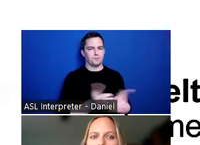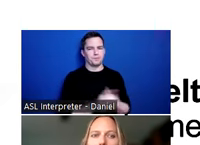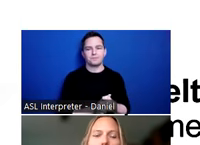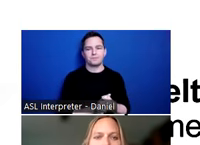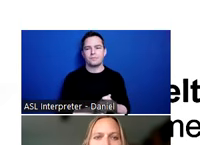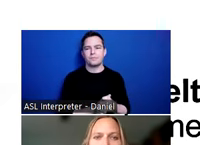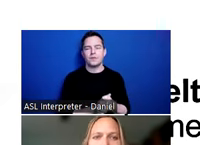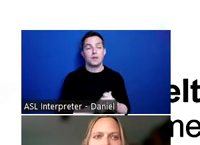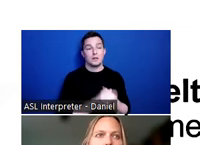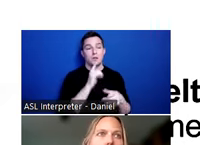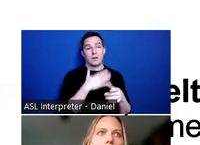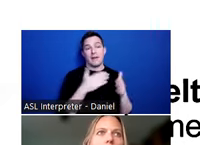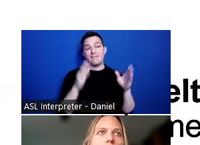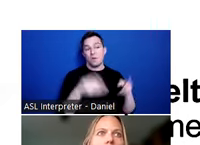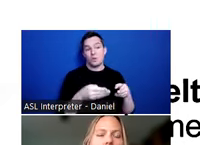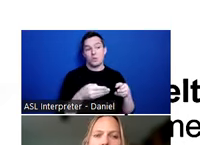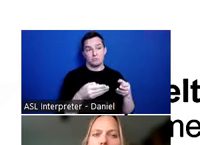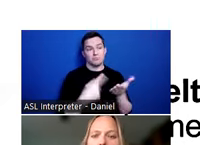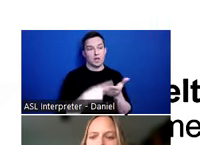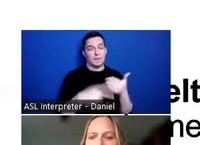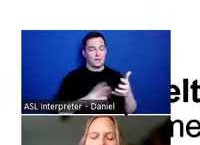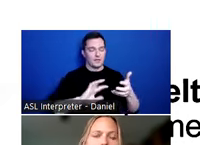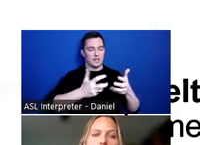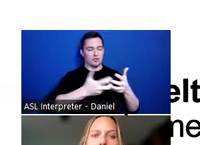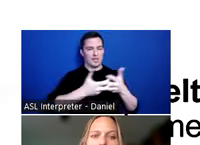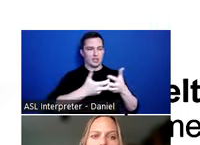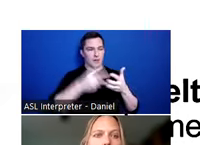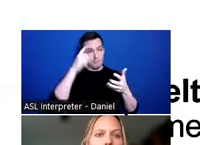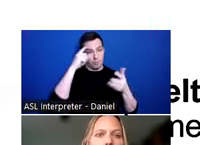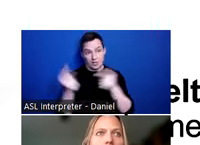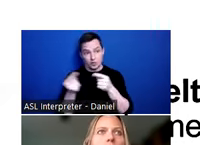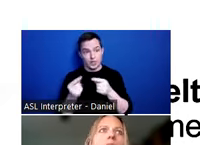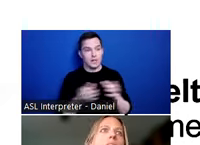Really my focus here is talking about the intersection of brain injury and homelessness.